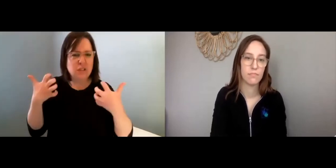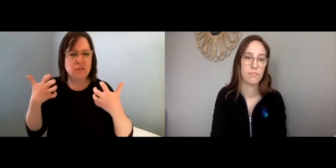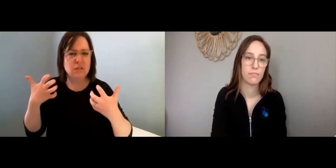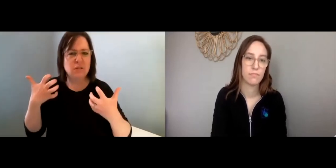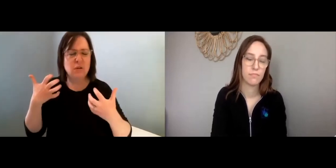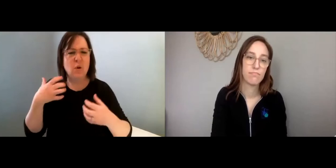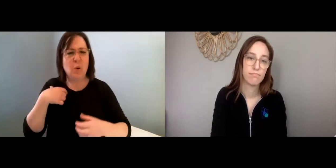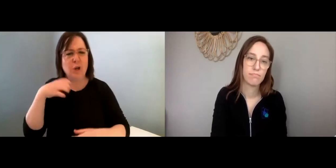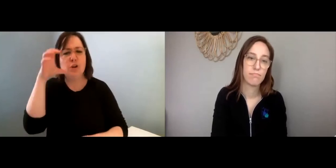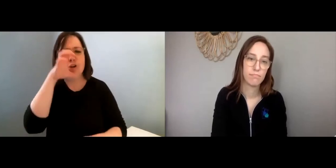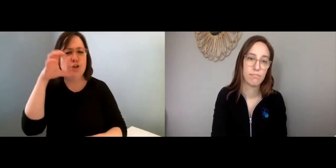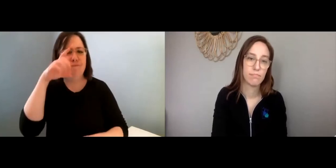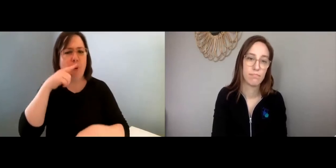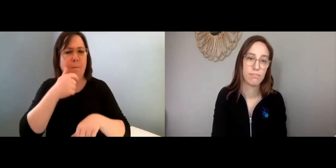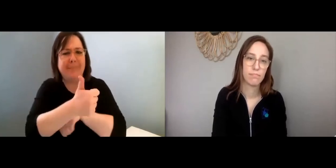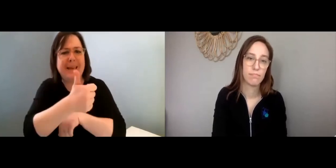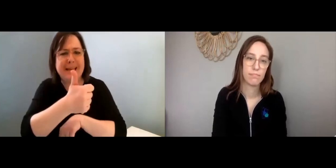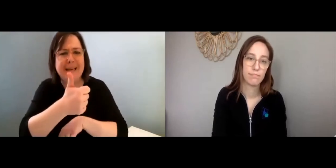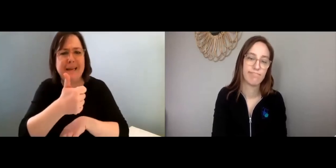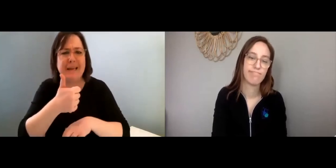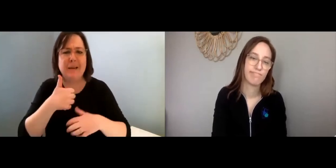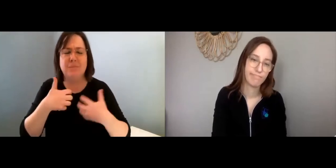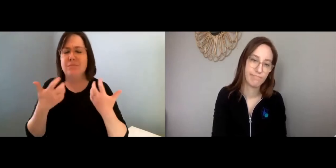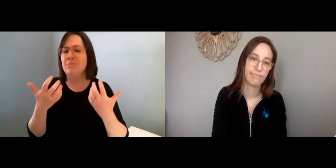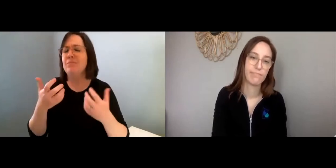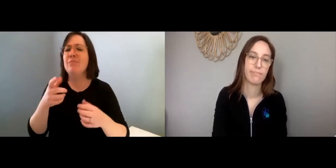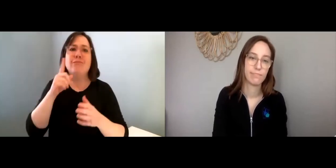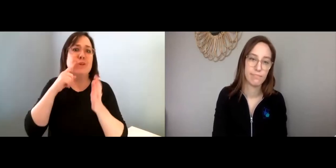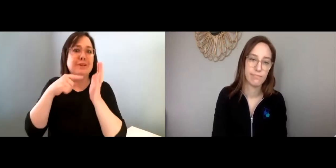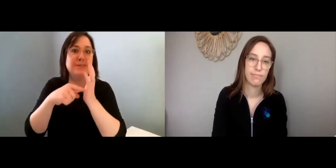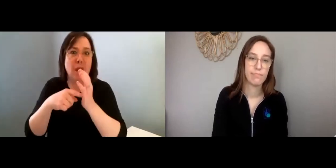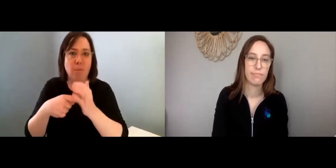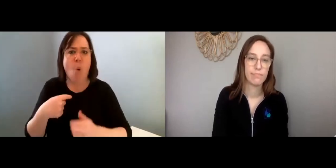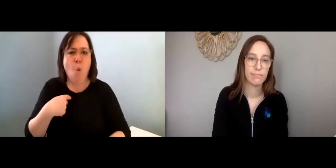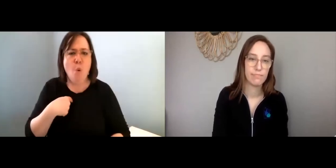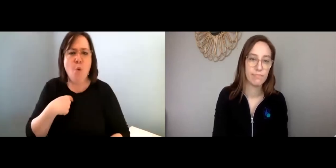suddenly causes you to feel anger. You start looking for blame.